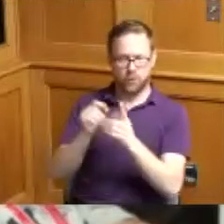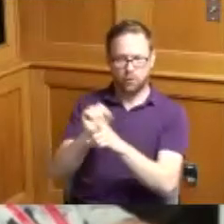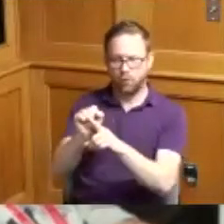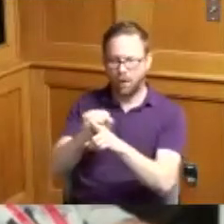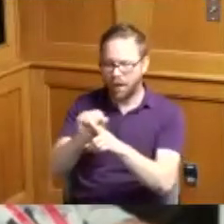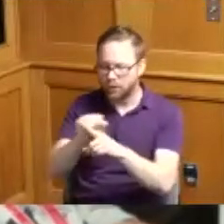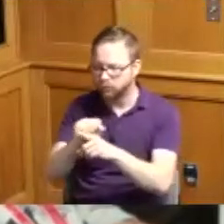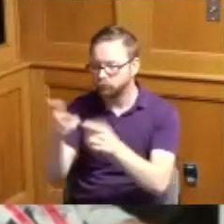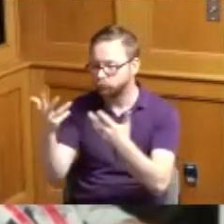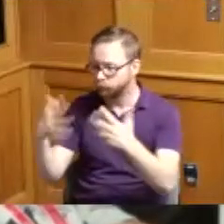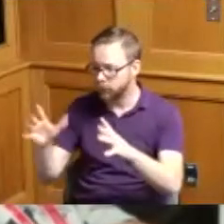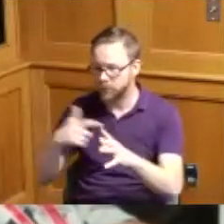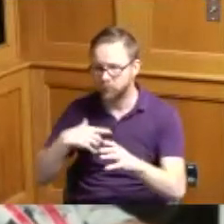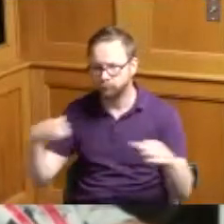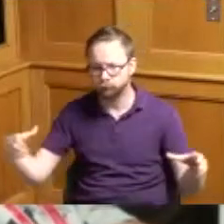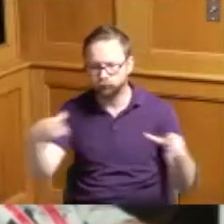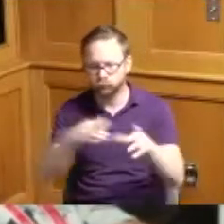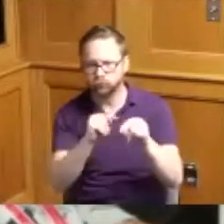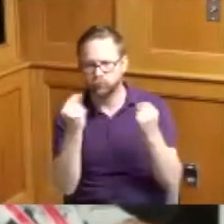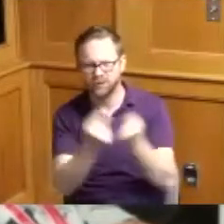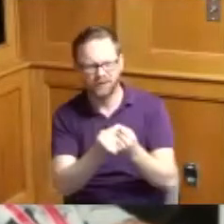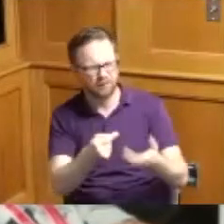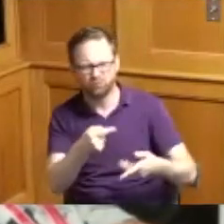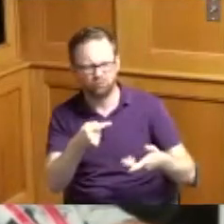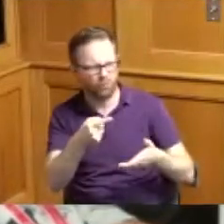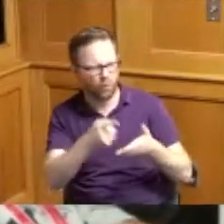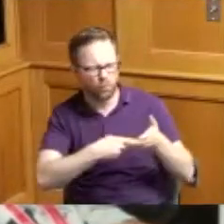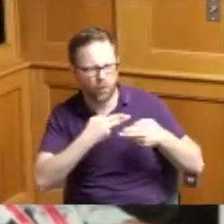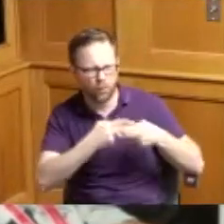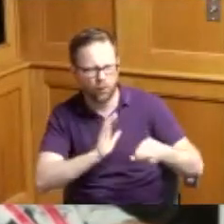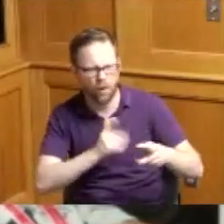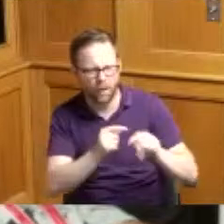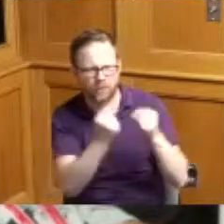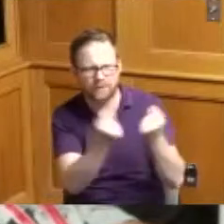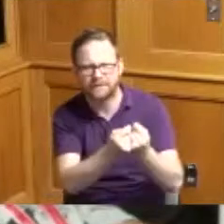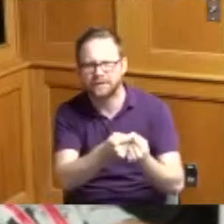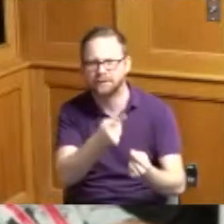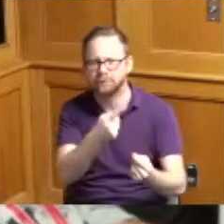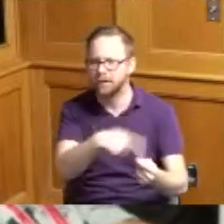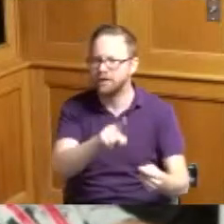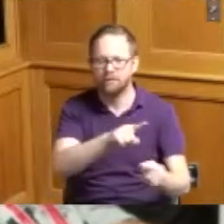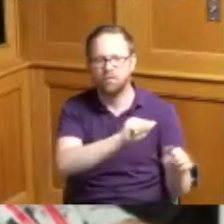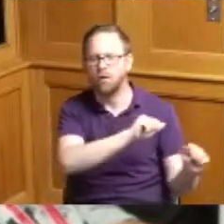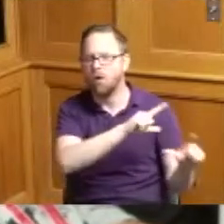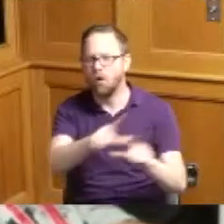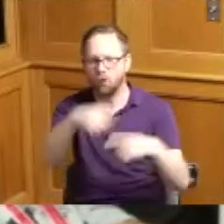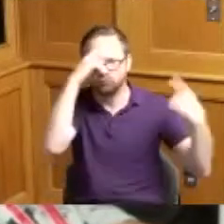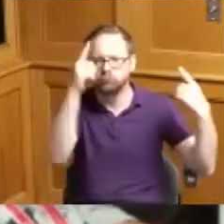and I said what should we name our team and unanimously they said the Avengers